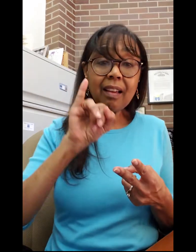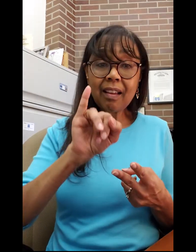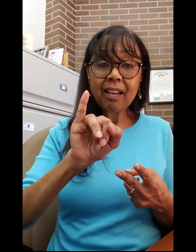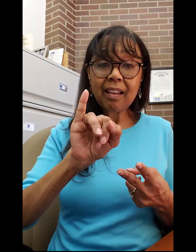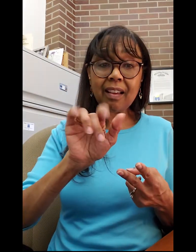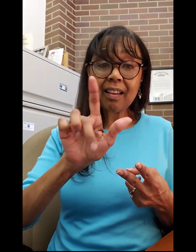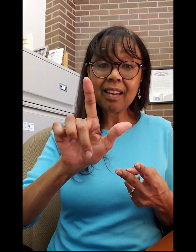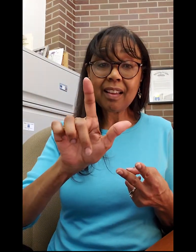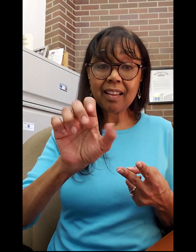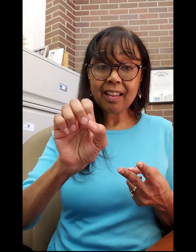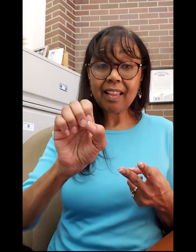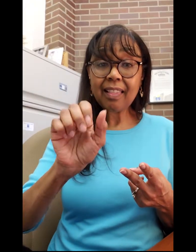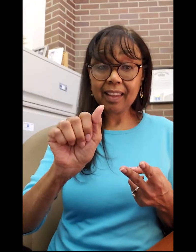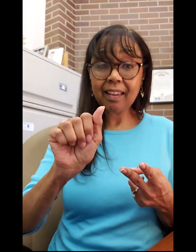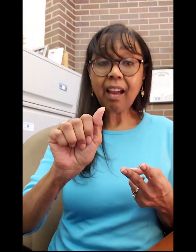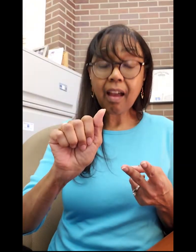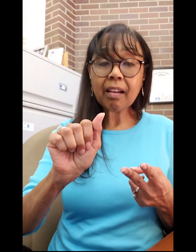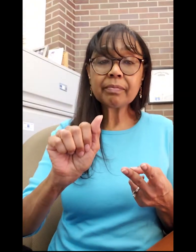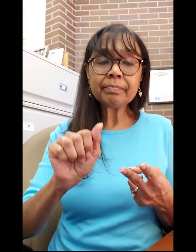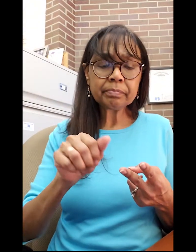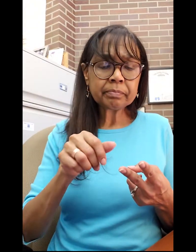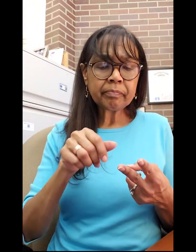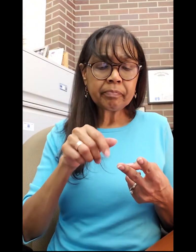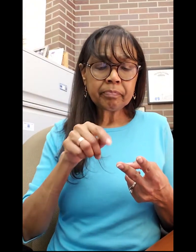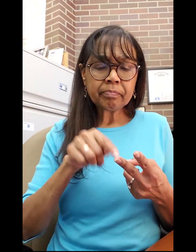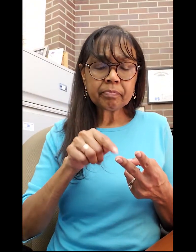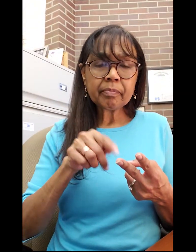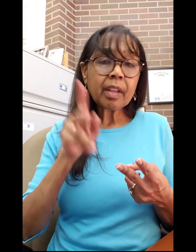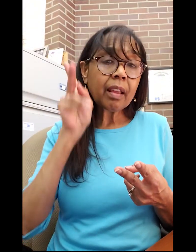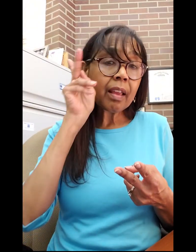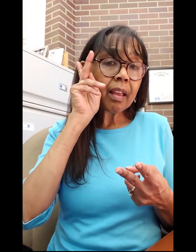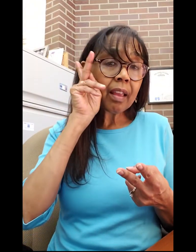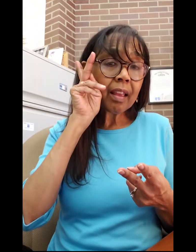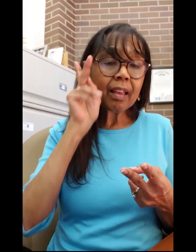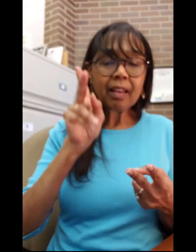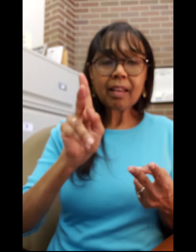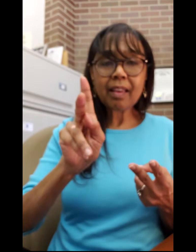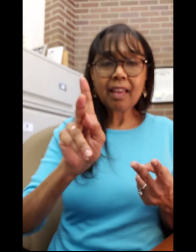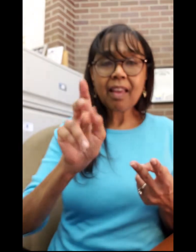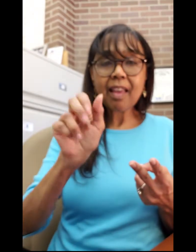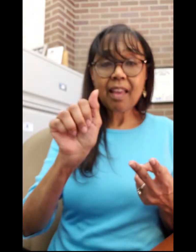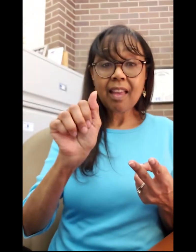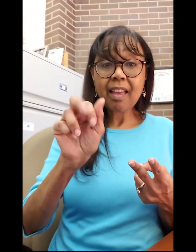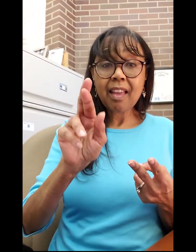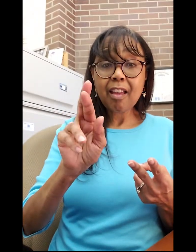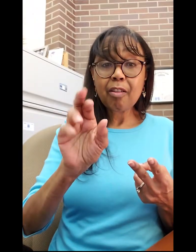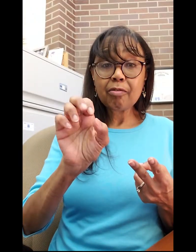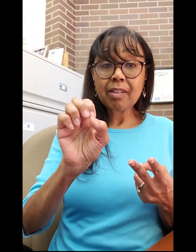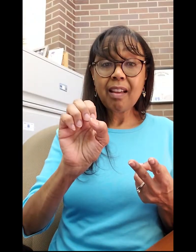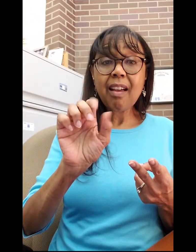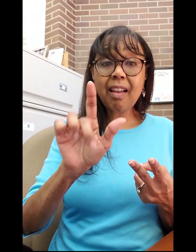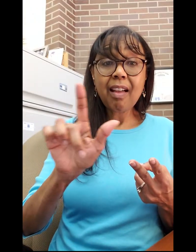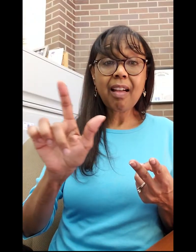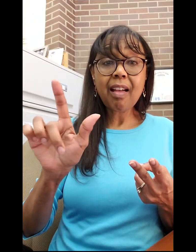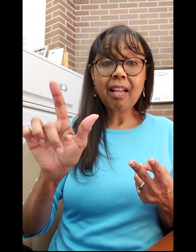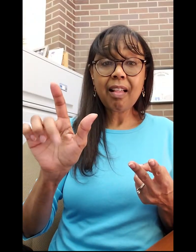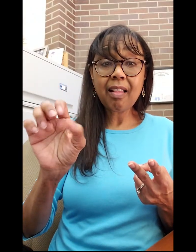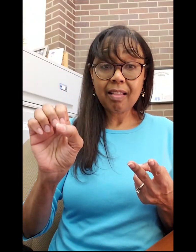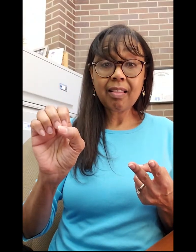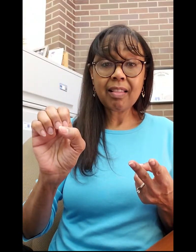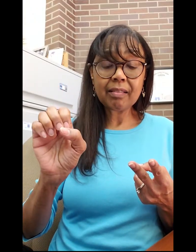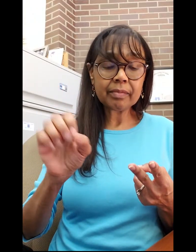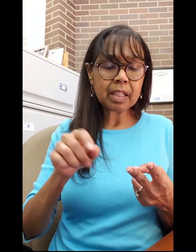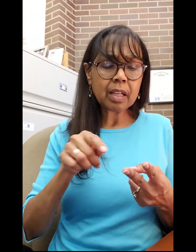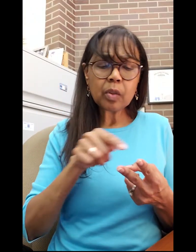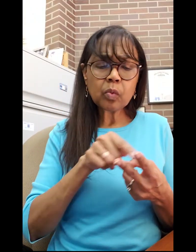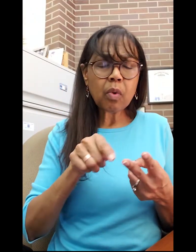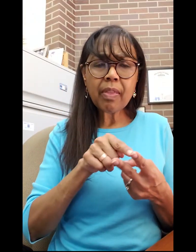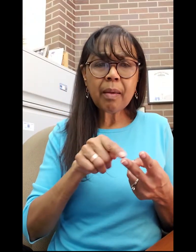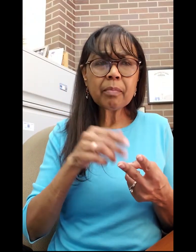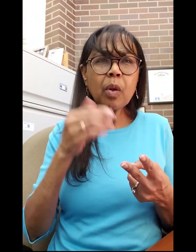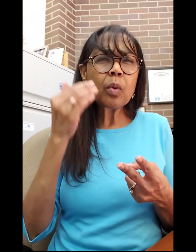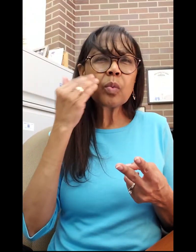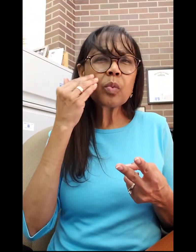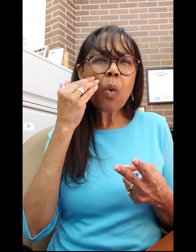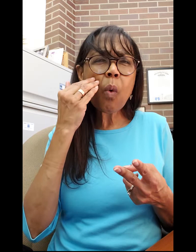My first daughter, Ilea, and my second daughter, Karelle, did